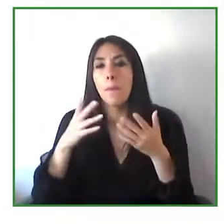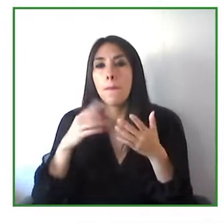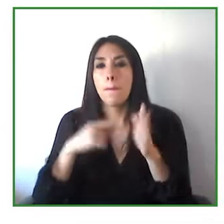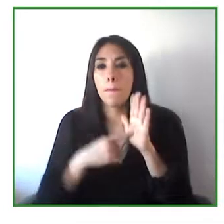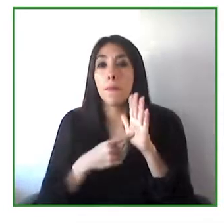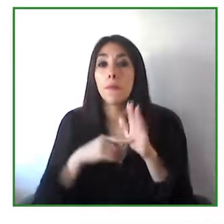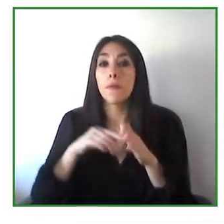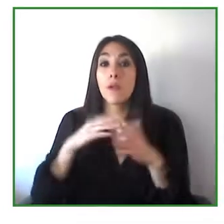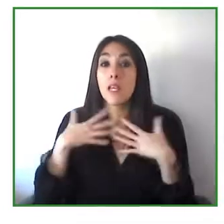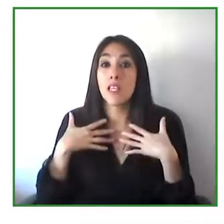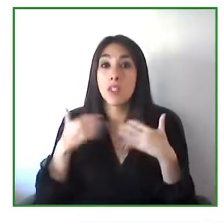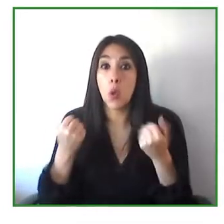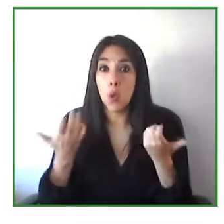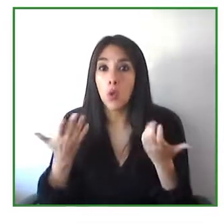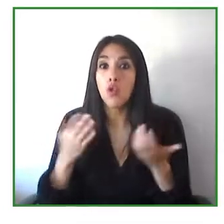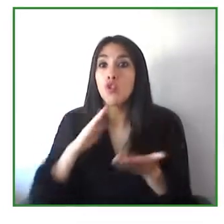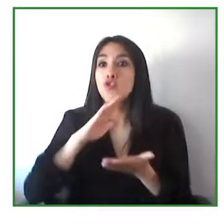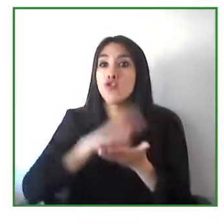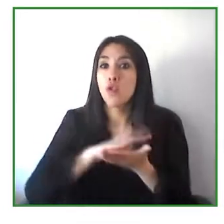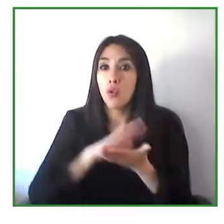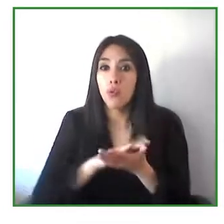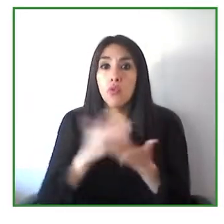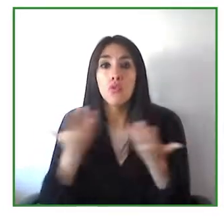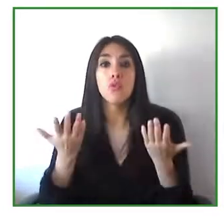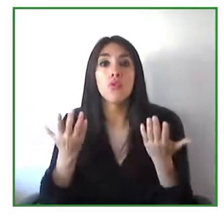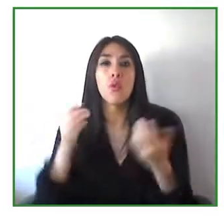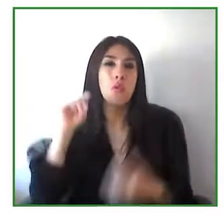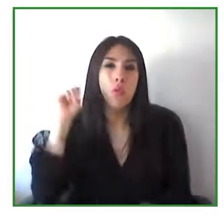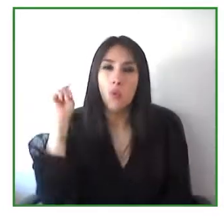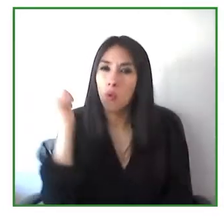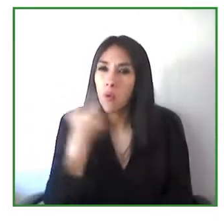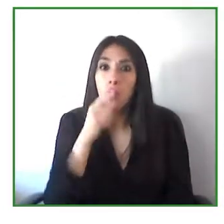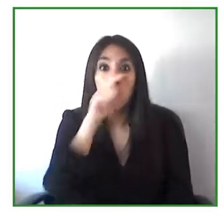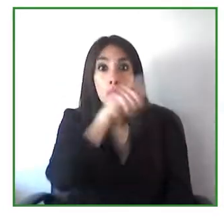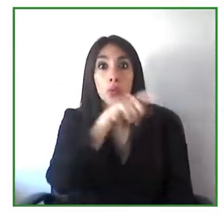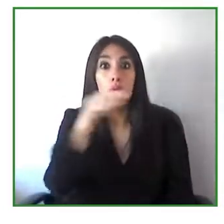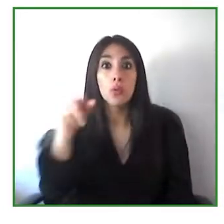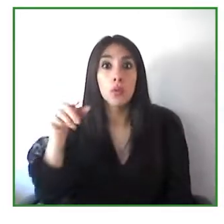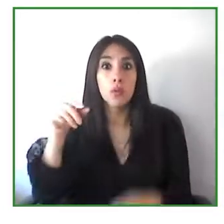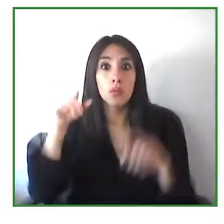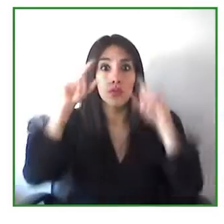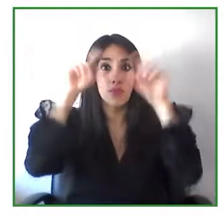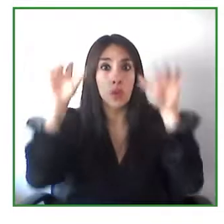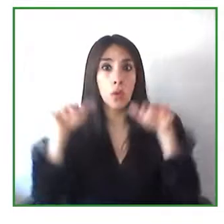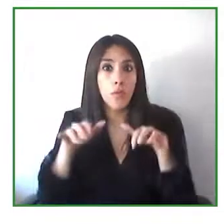even for commercial websites that are indispensable like banking or transportation